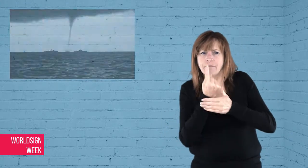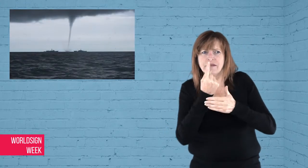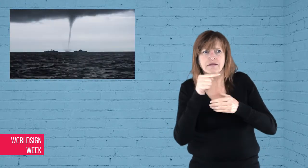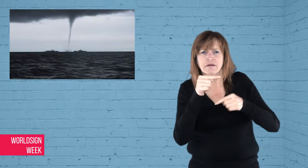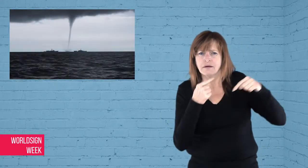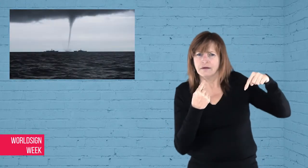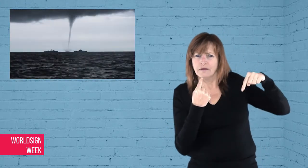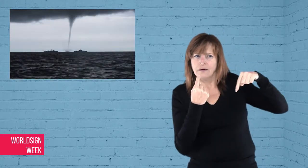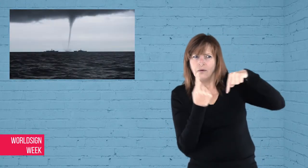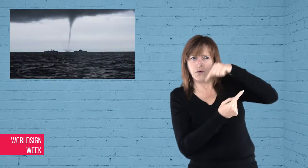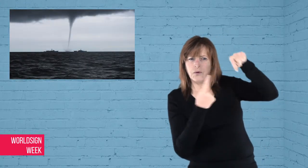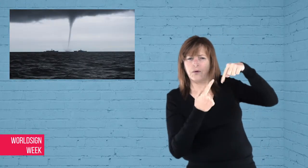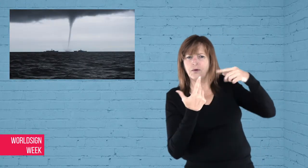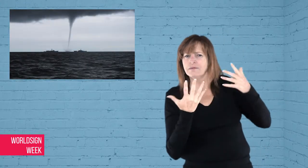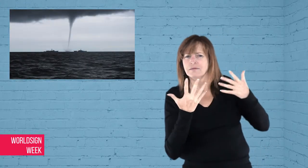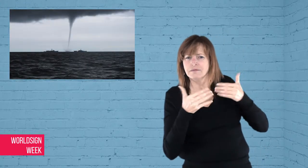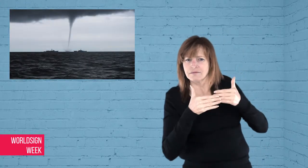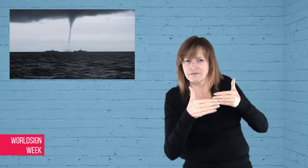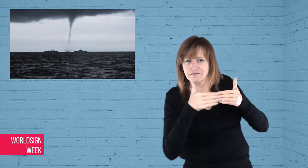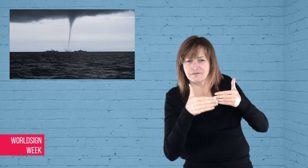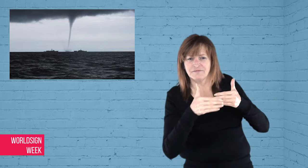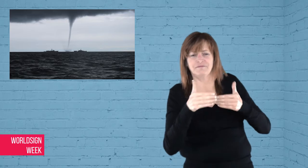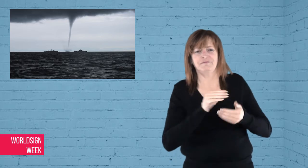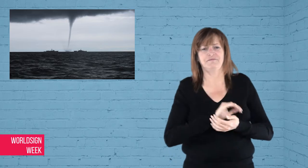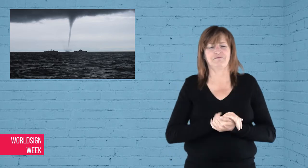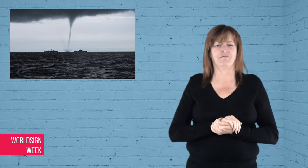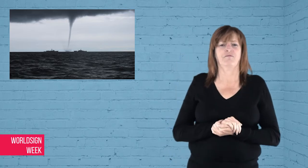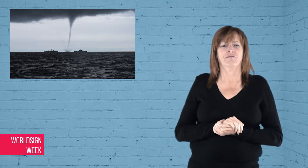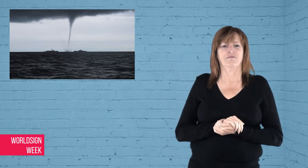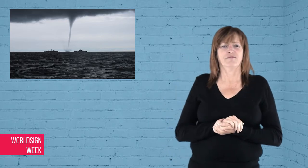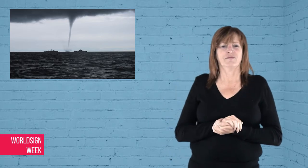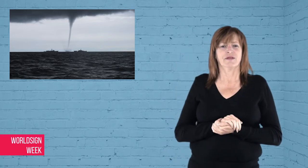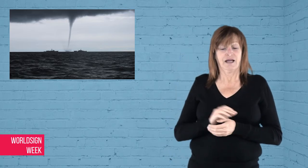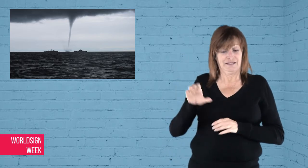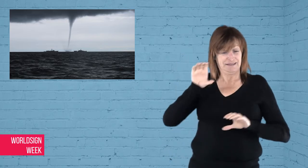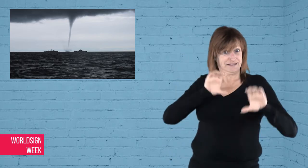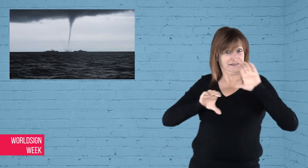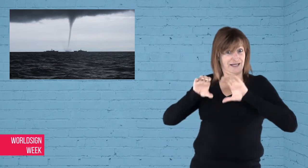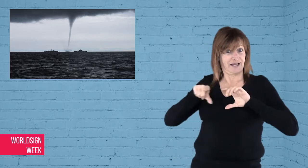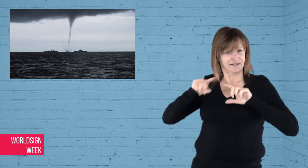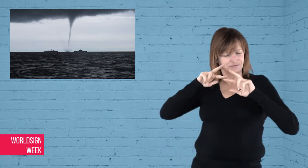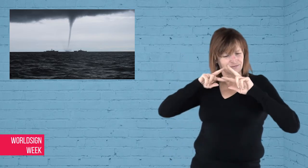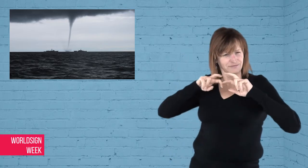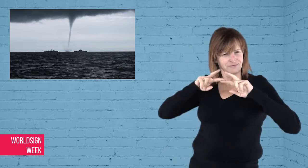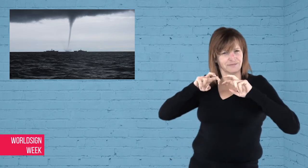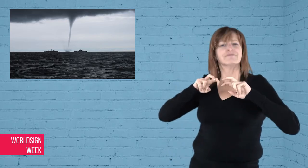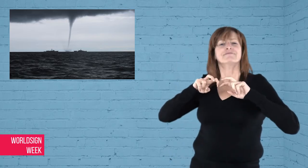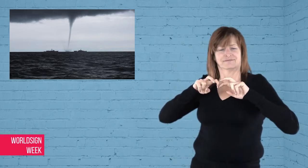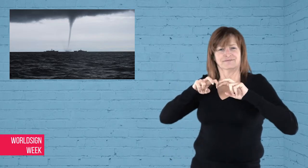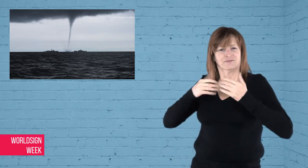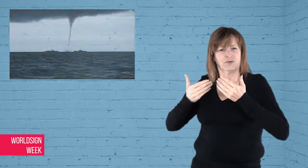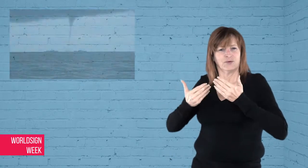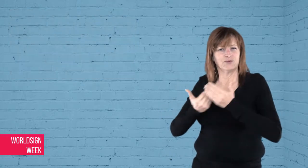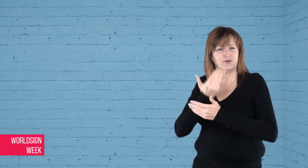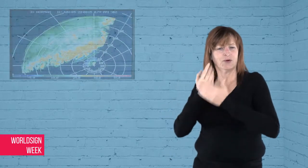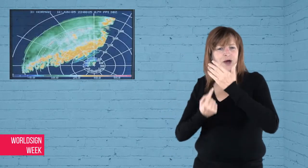happen. A scientist has developed a way to alert Deaf people through Doppler